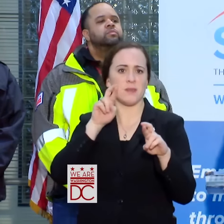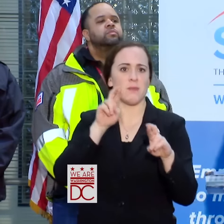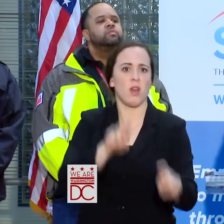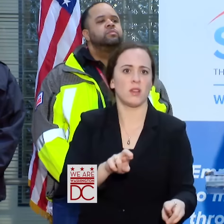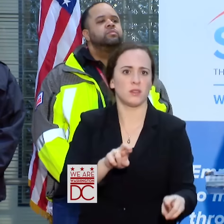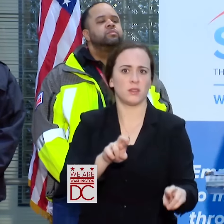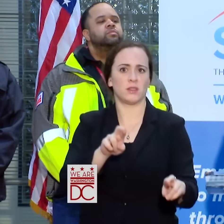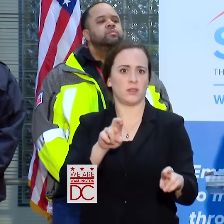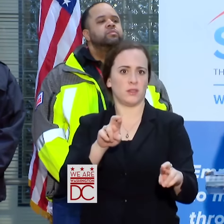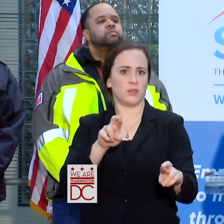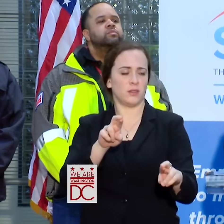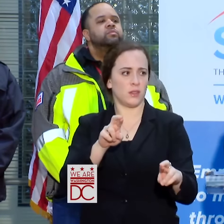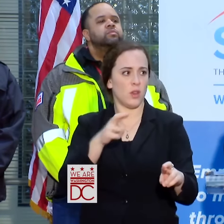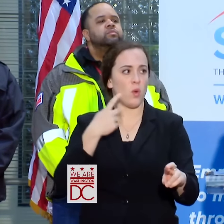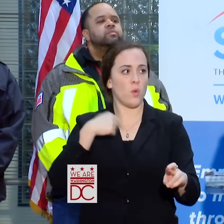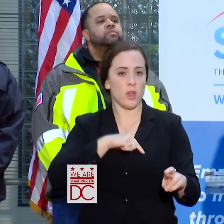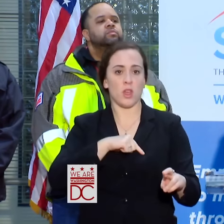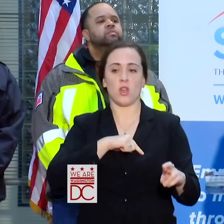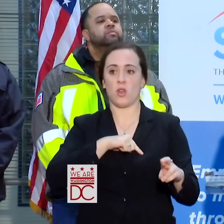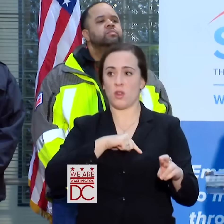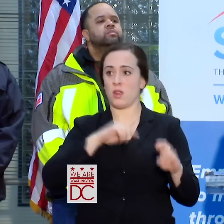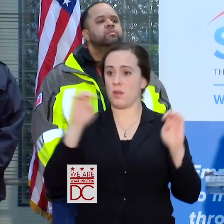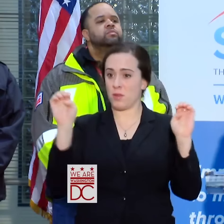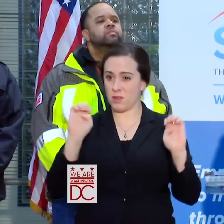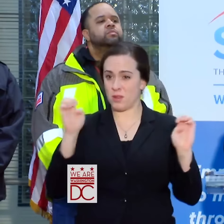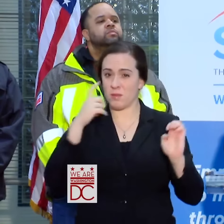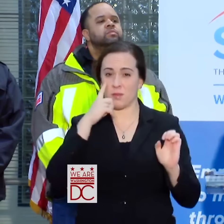WE ARE IN THE EMERGENT PHASE BECAUSE THE STORM IS STILL HAPPENING.